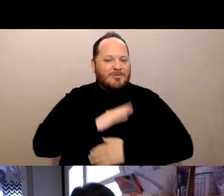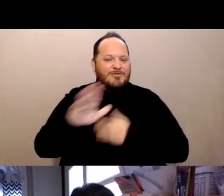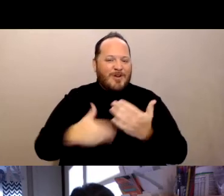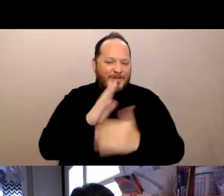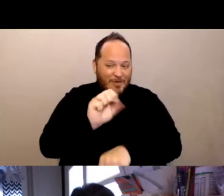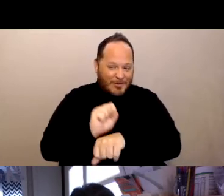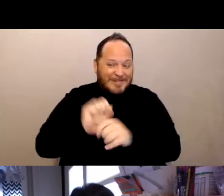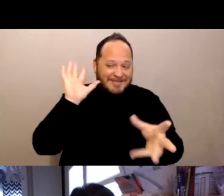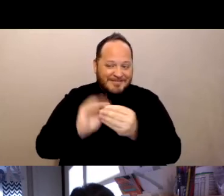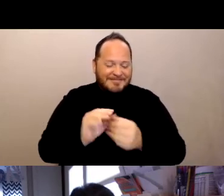So next slide.